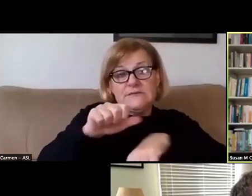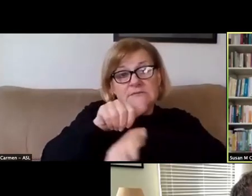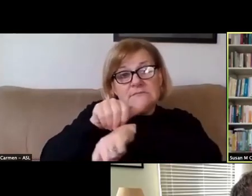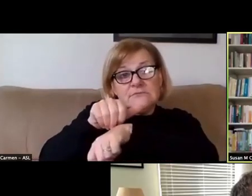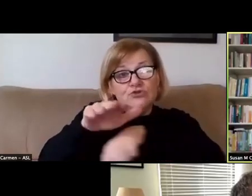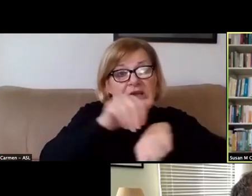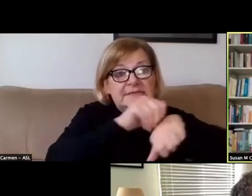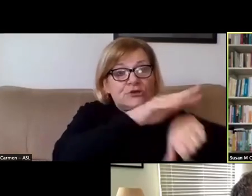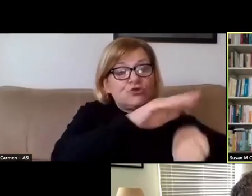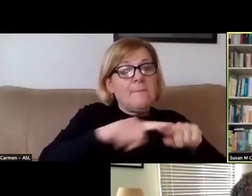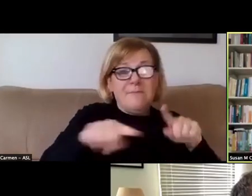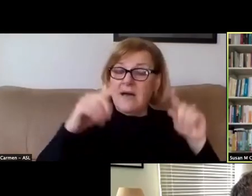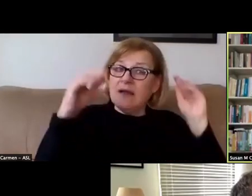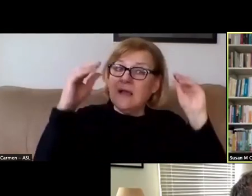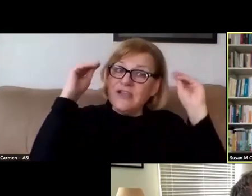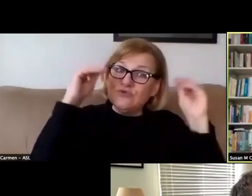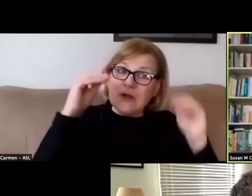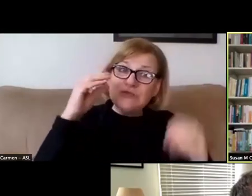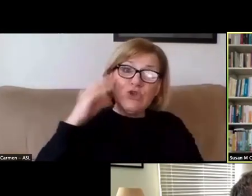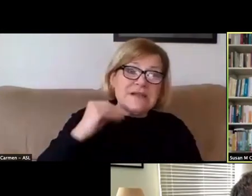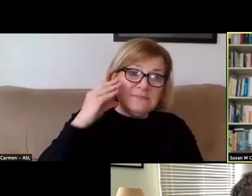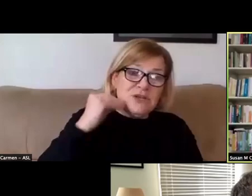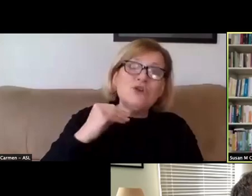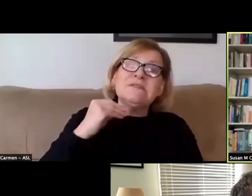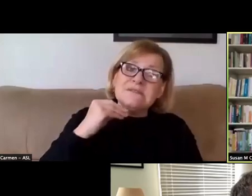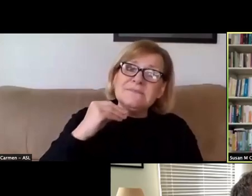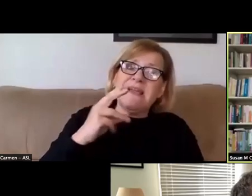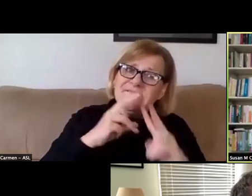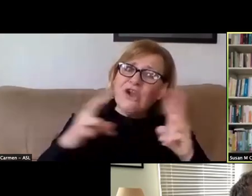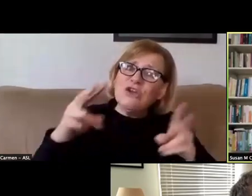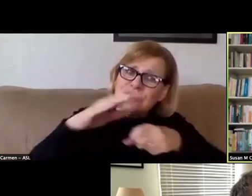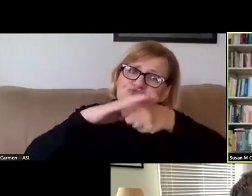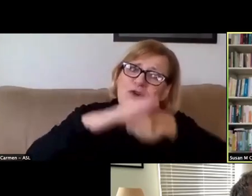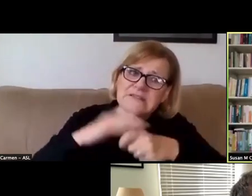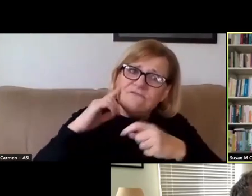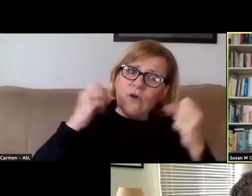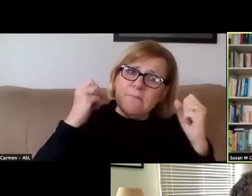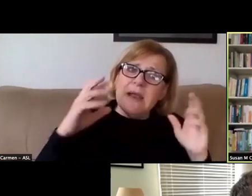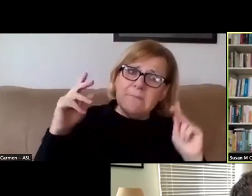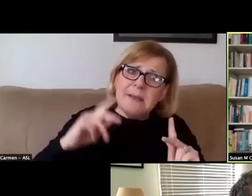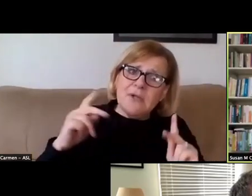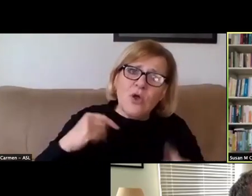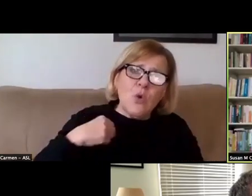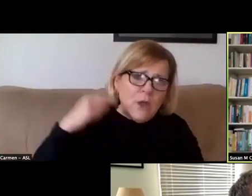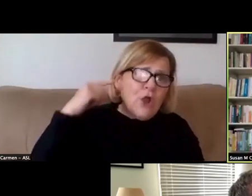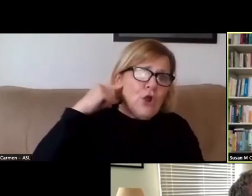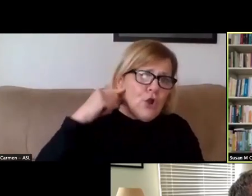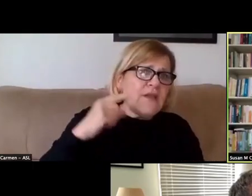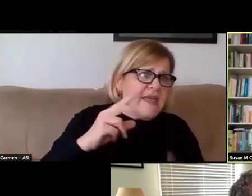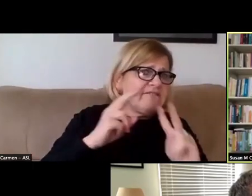But the instructional experience has also been very stressful for many. And we heard that very clearly